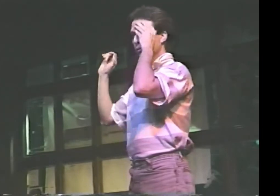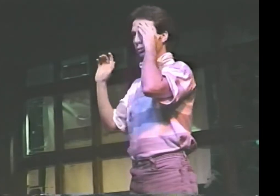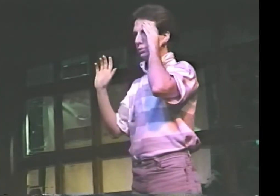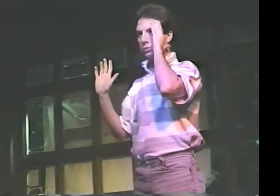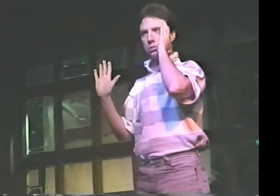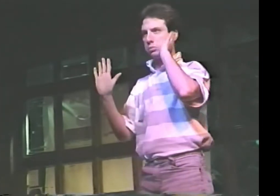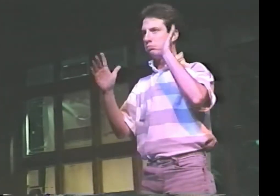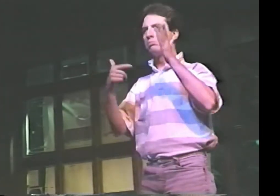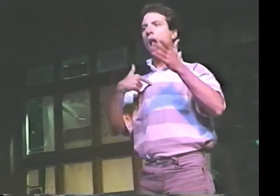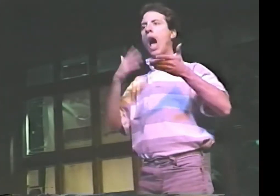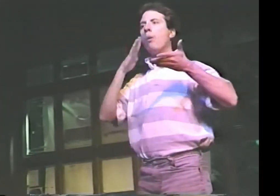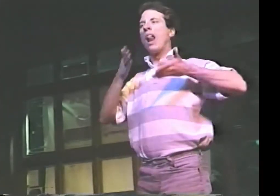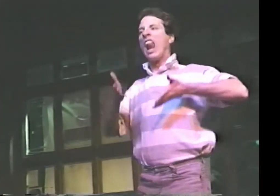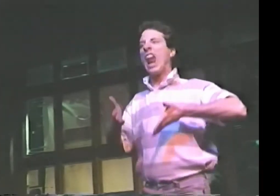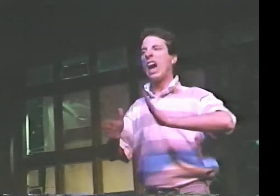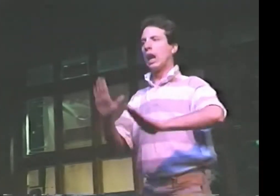SHE JUST BLOWS ME OUT OF THE WATER.